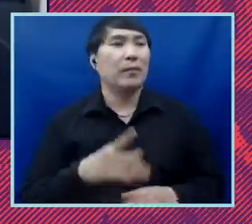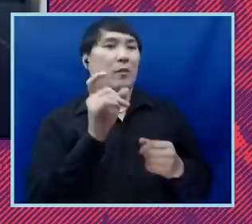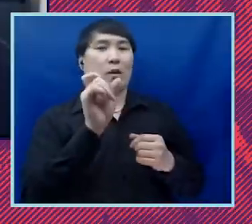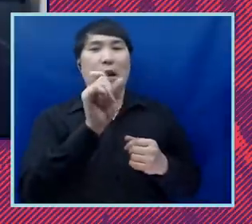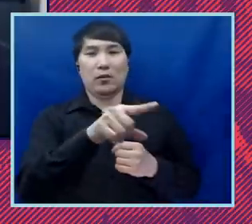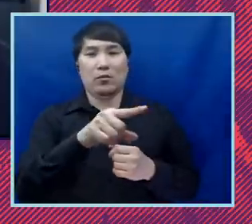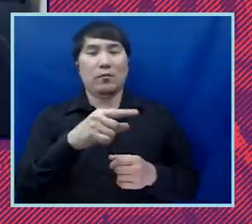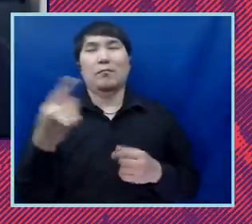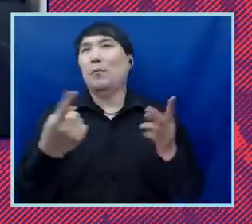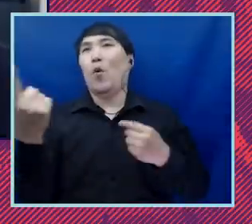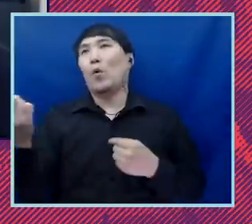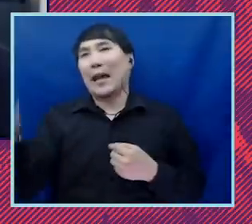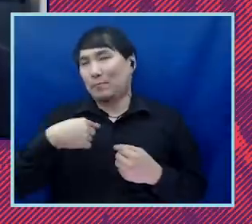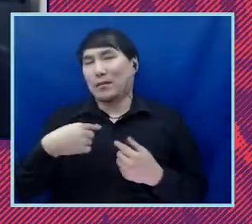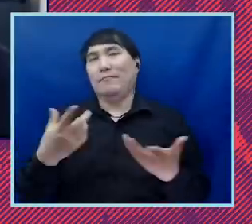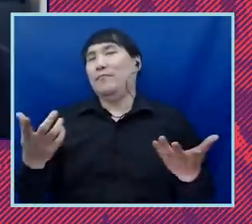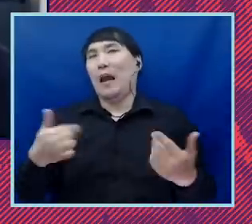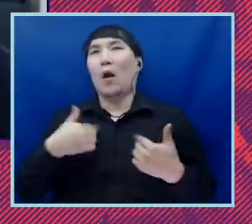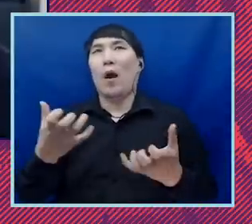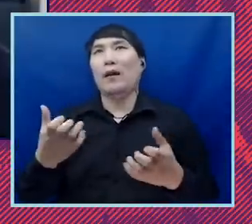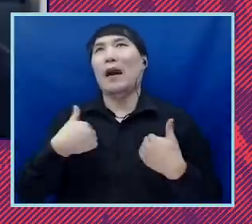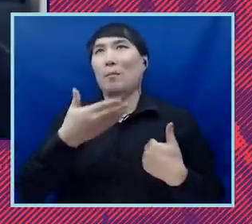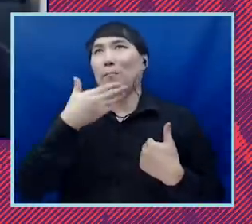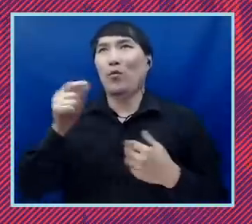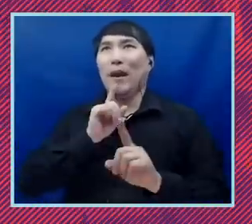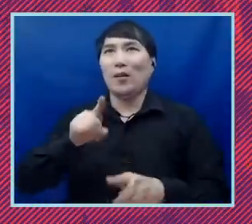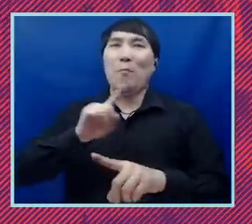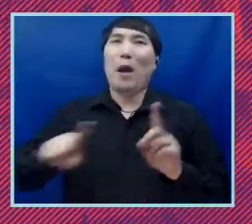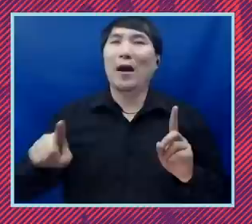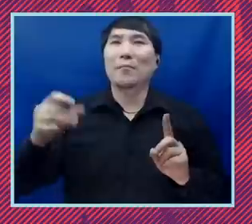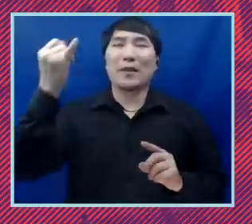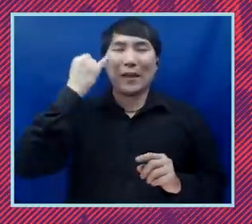this question. So I want to see, I want to come up with a better answer. But whenever folks begin